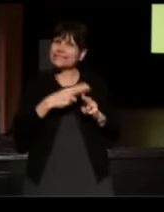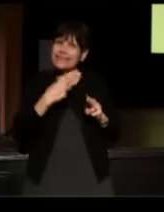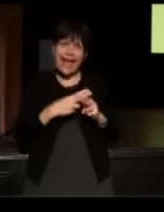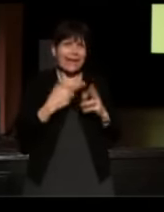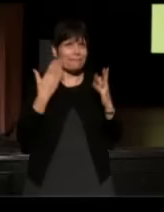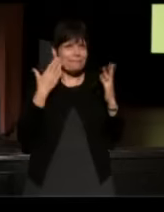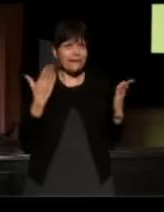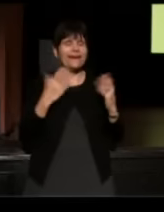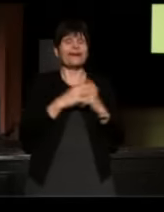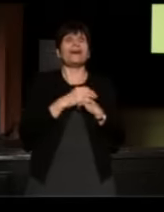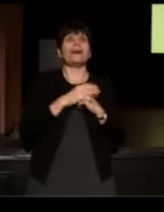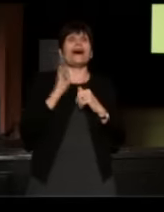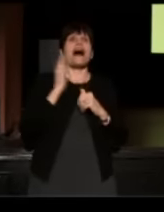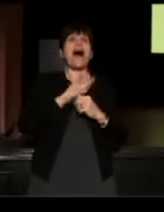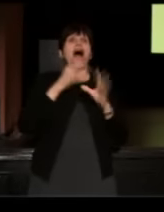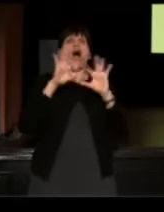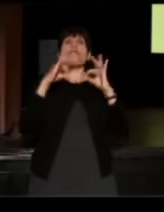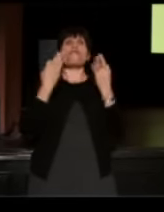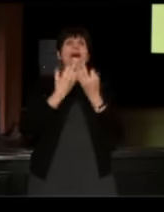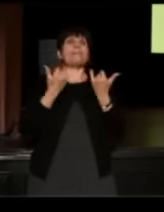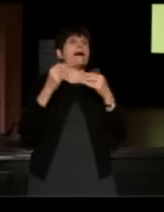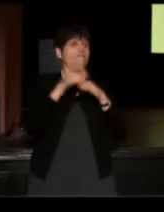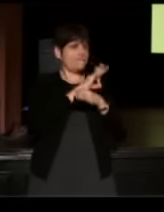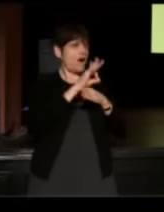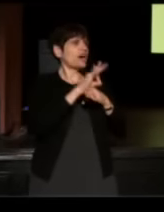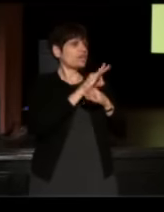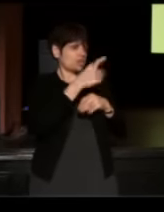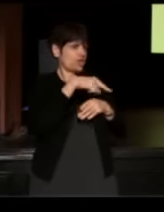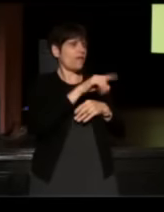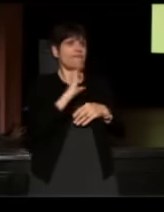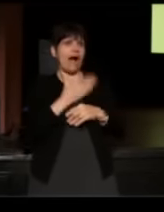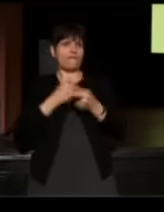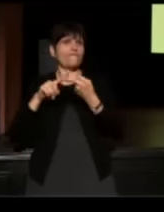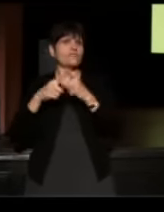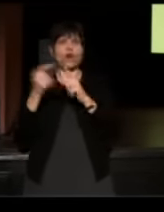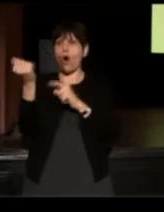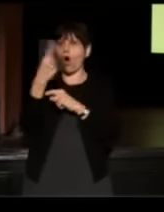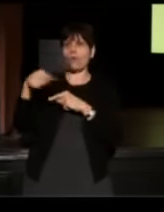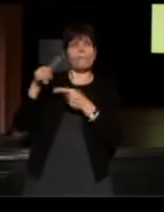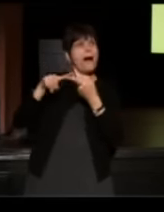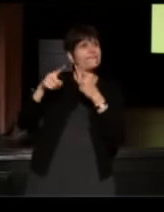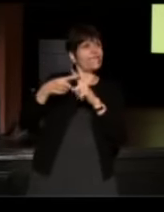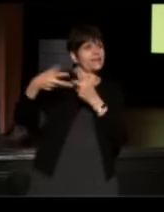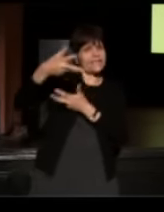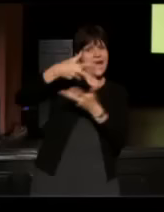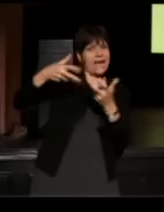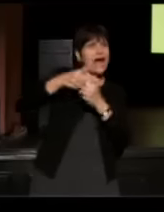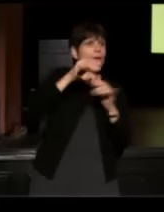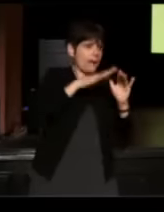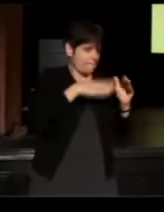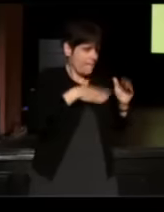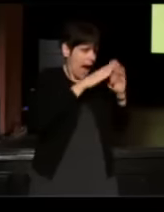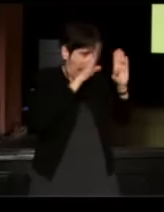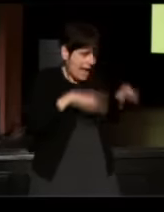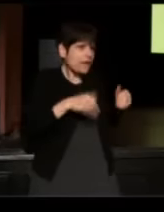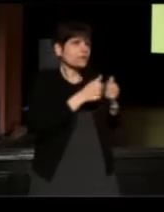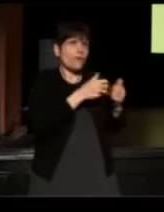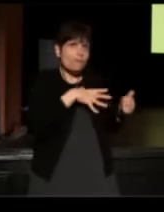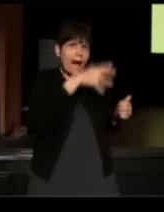our family now is the most functional of all of our friends'.* All my friends would rather hang out at my house with my parents than hang out with me.